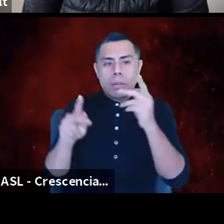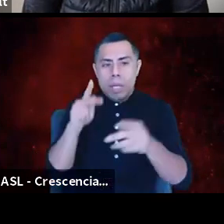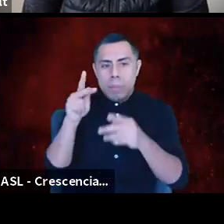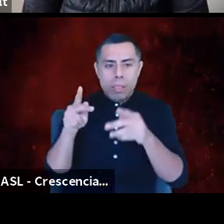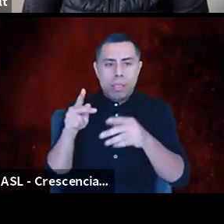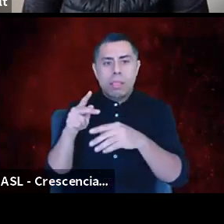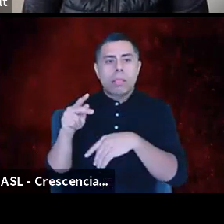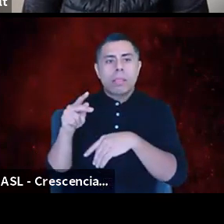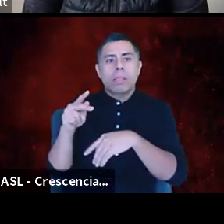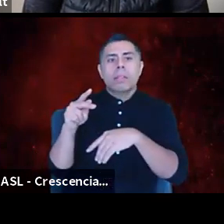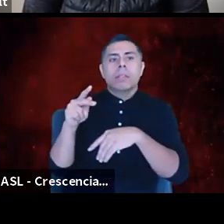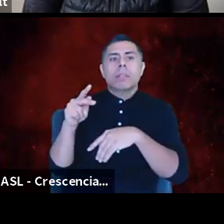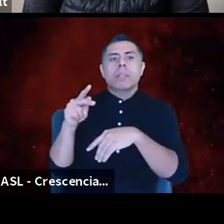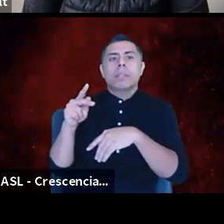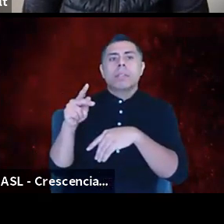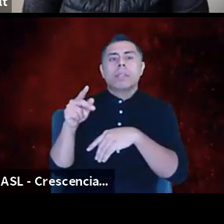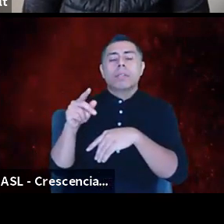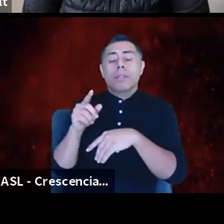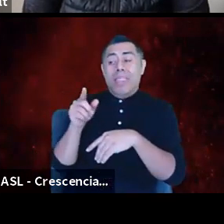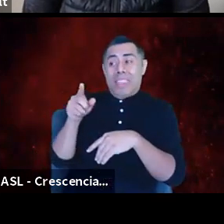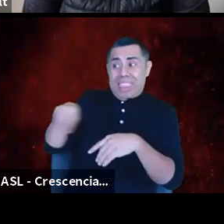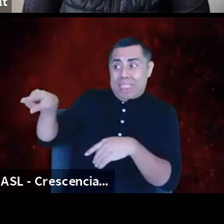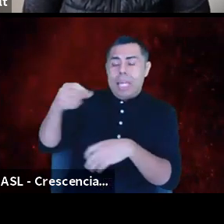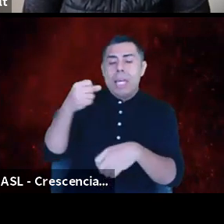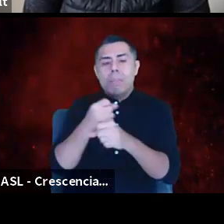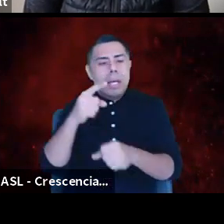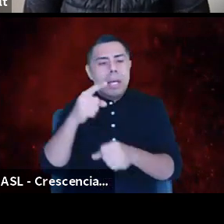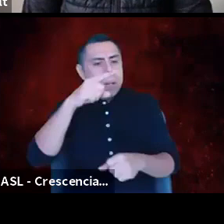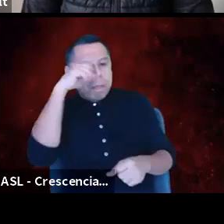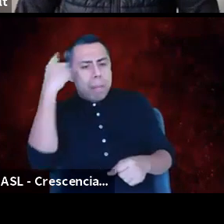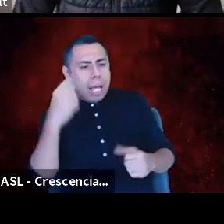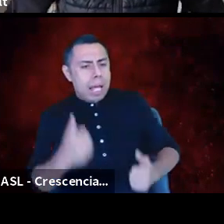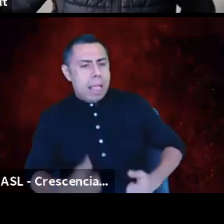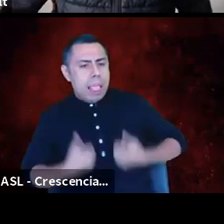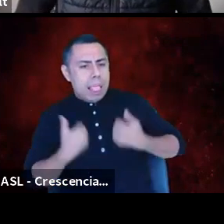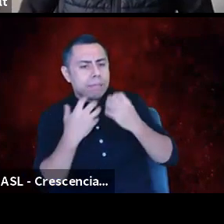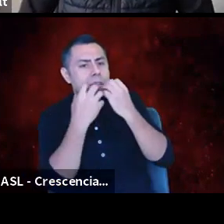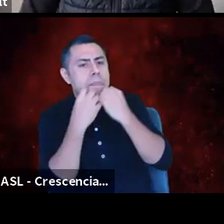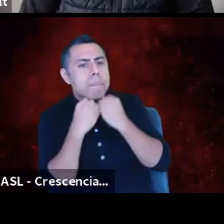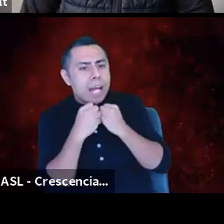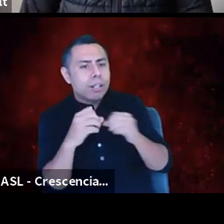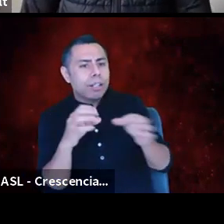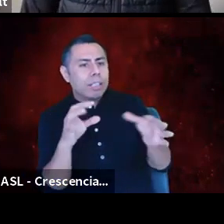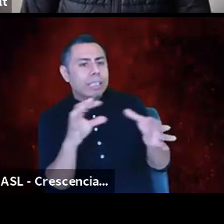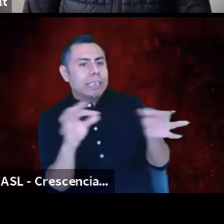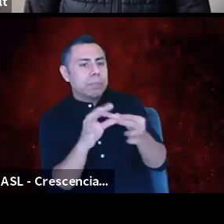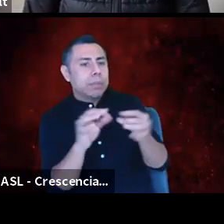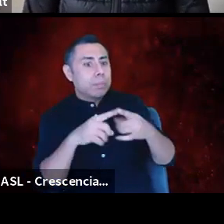making Black Lives Matters statements and continuing to uphold white supremacist structures.